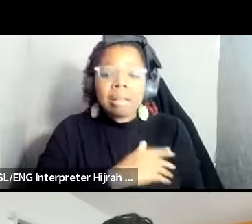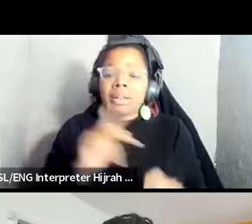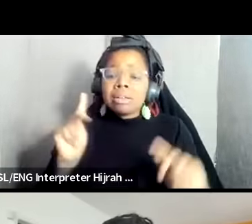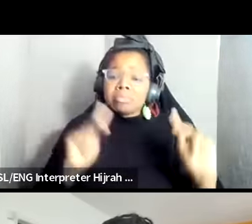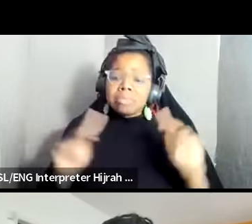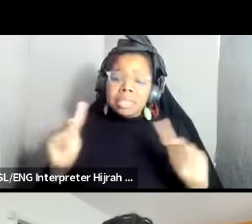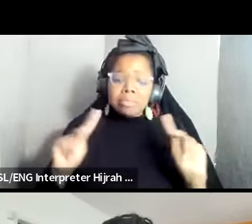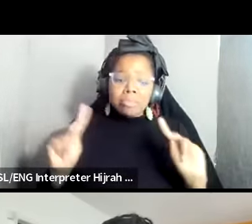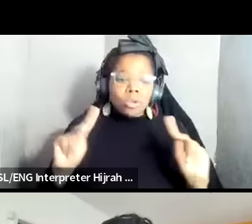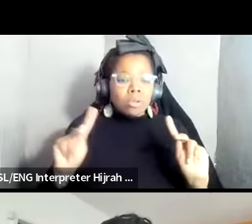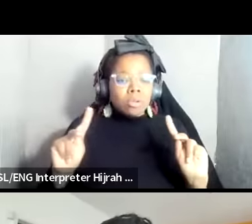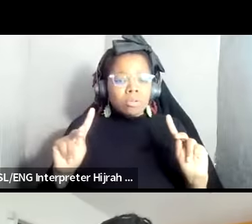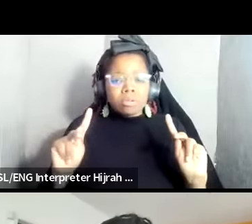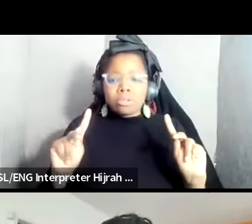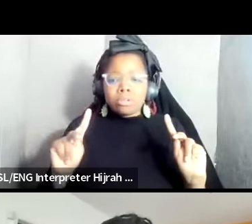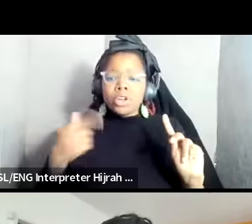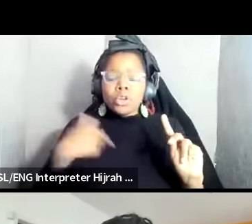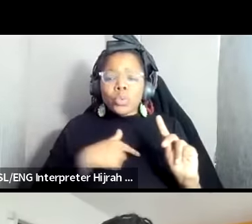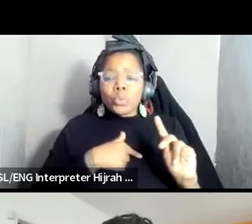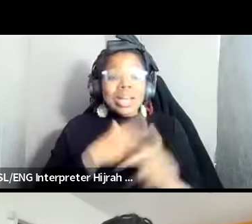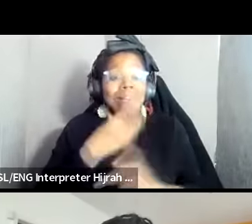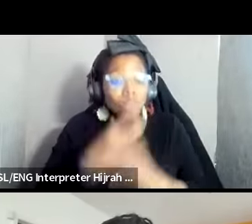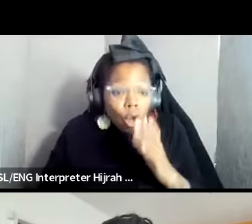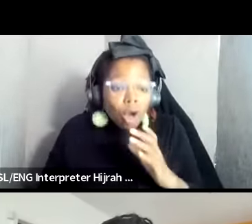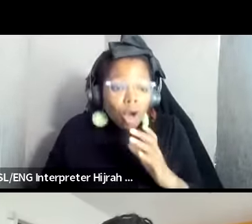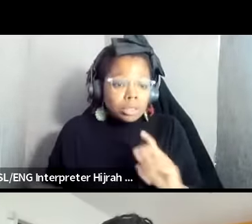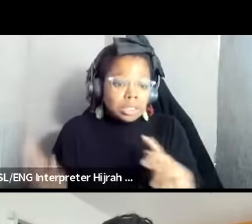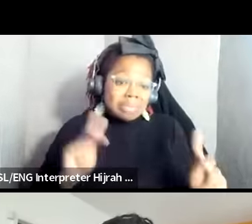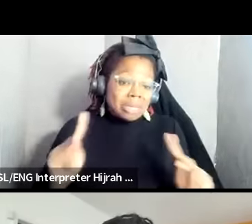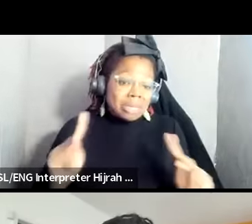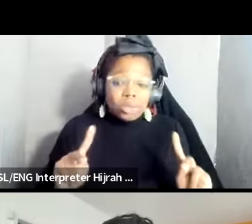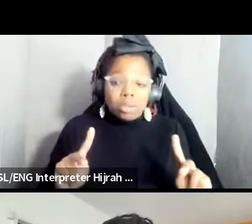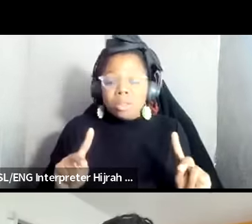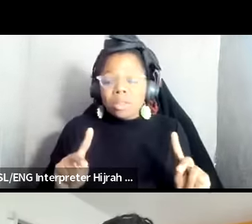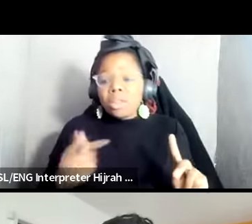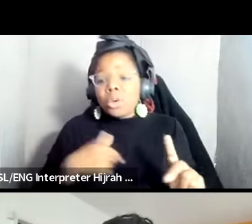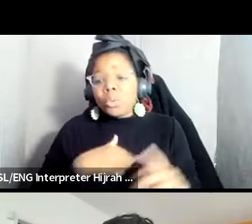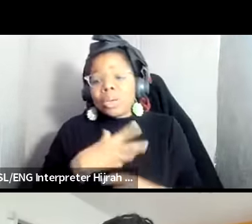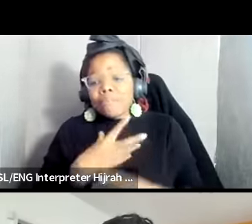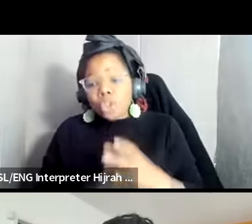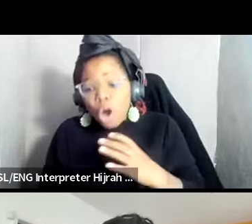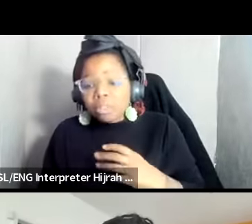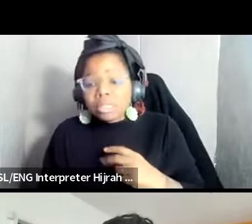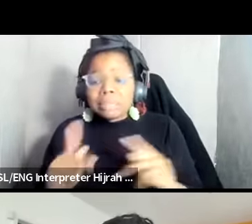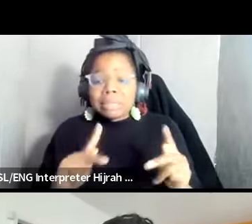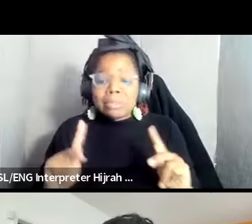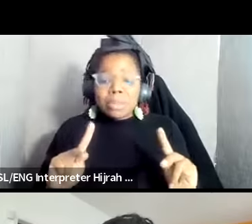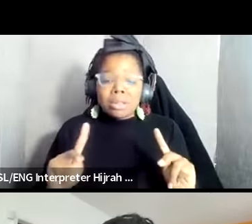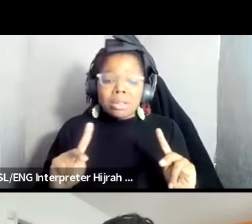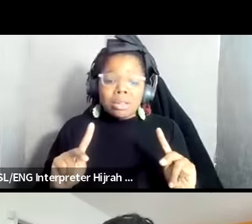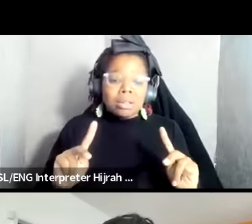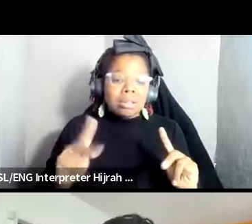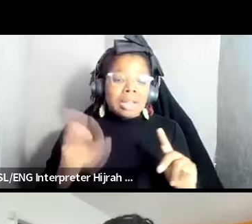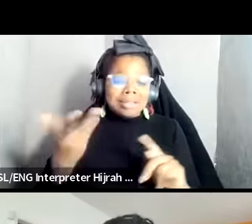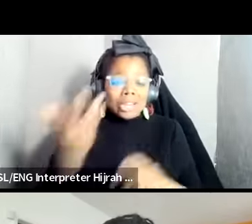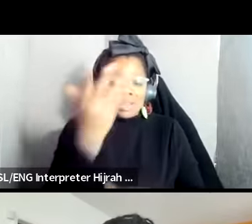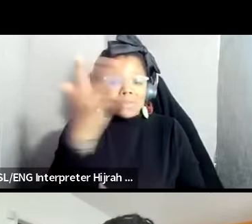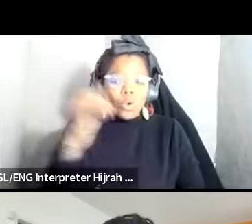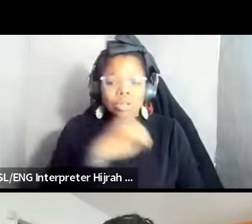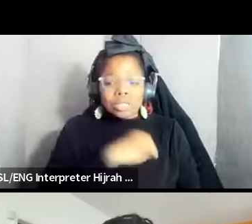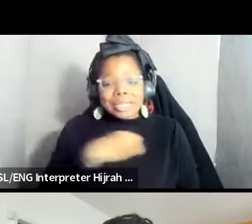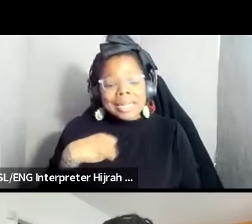lost you know we have lost people right we have lost people um in the forest in Atlanta there are